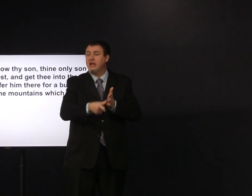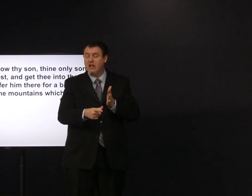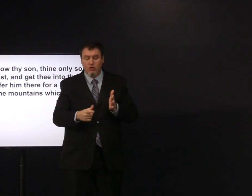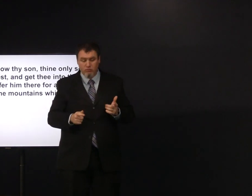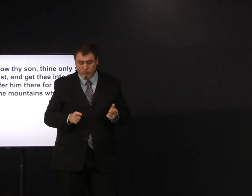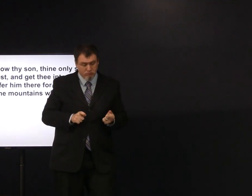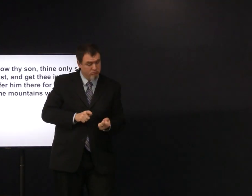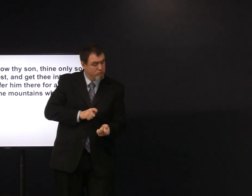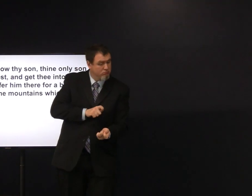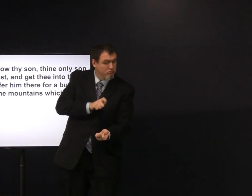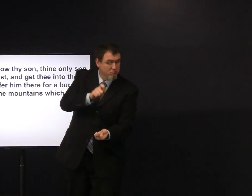later